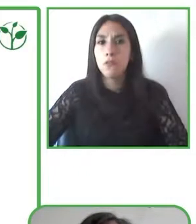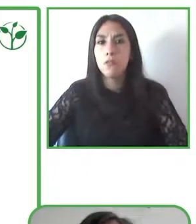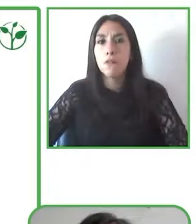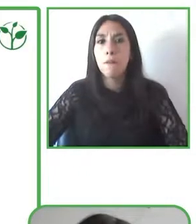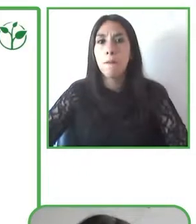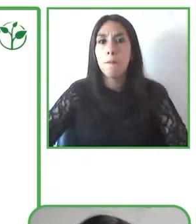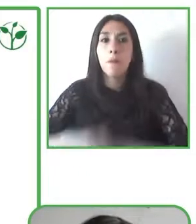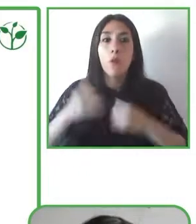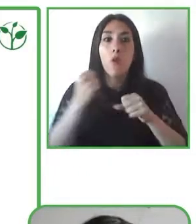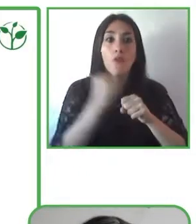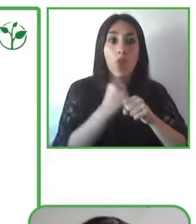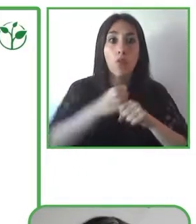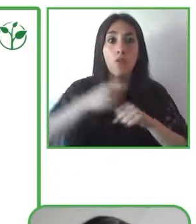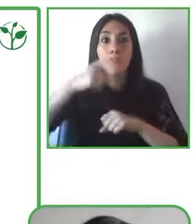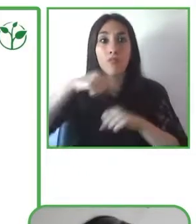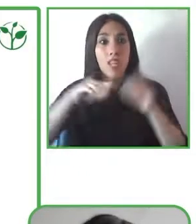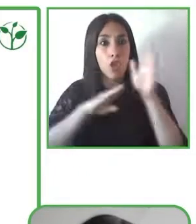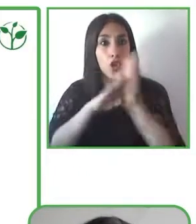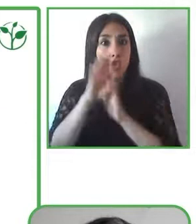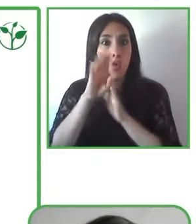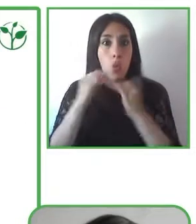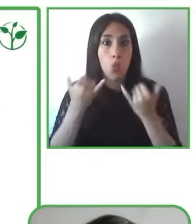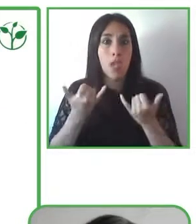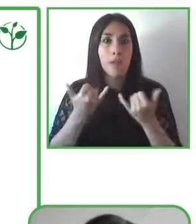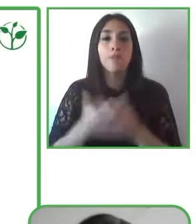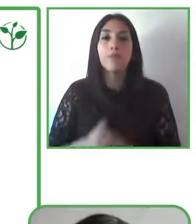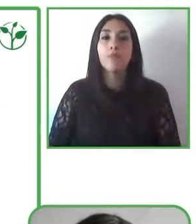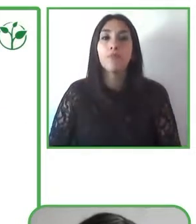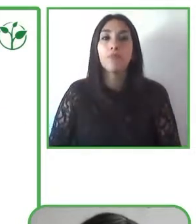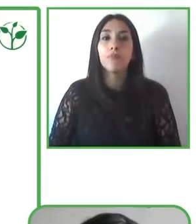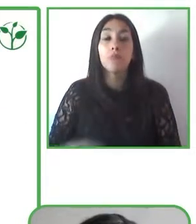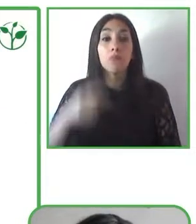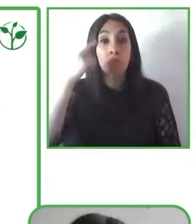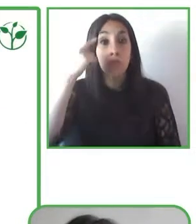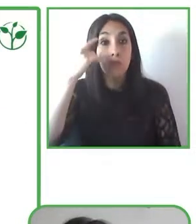so, we want to be able to broaden the possibilities for inclusion